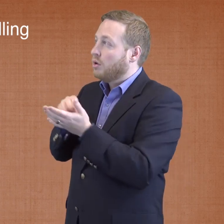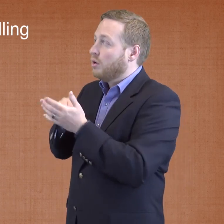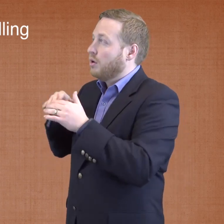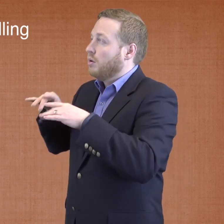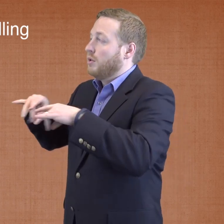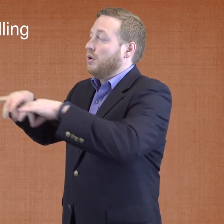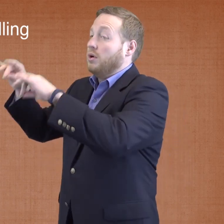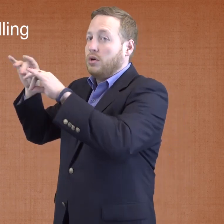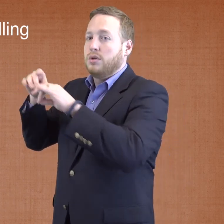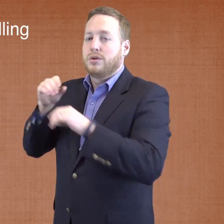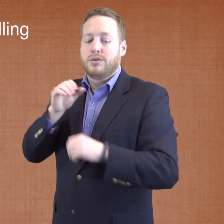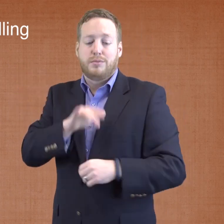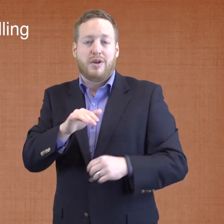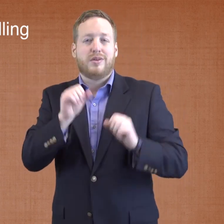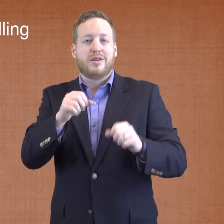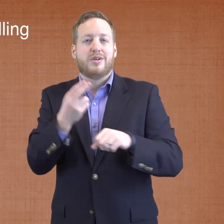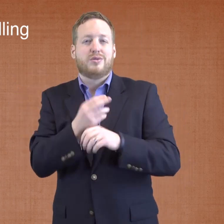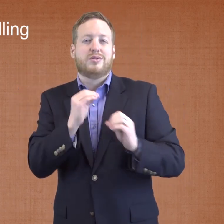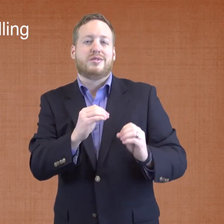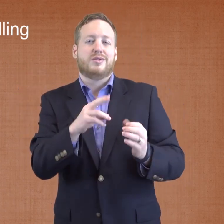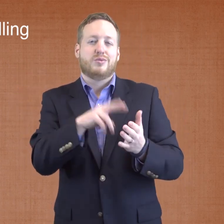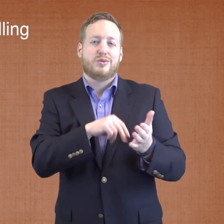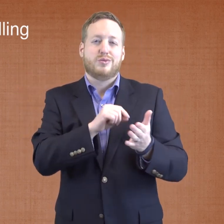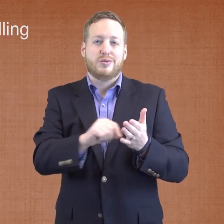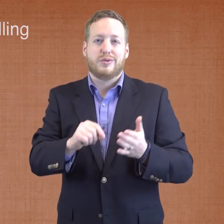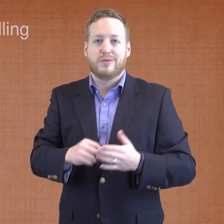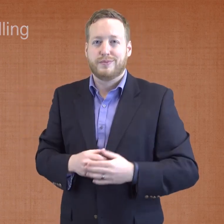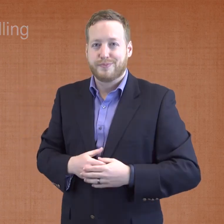skills early and can be a tool to teach them literacy.